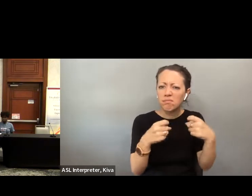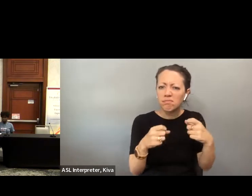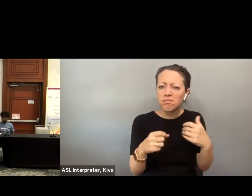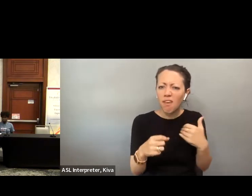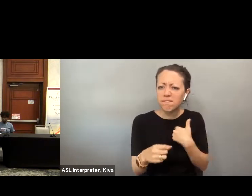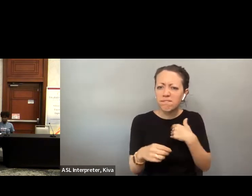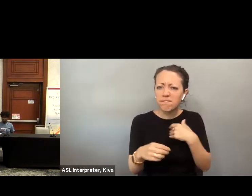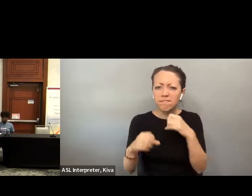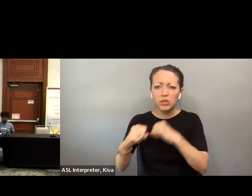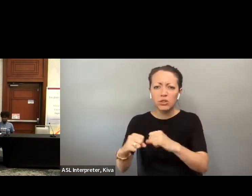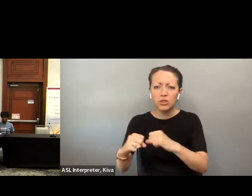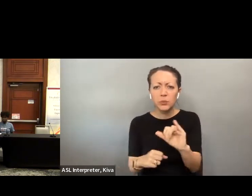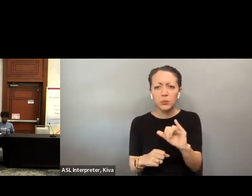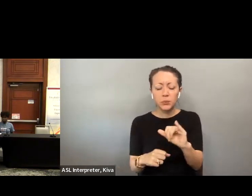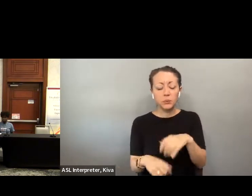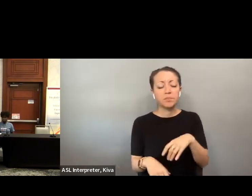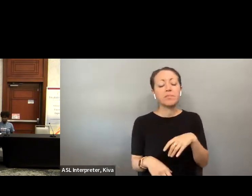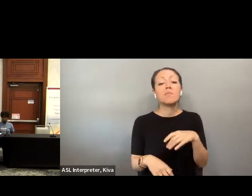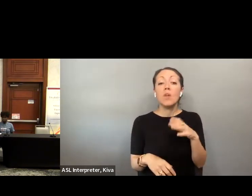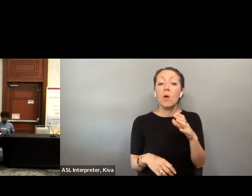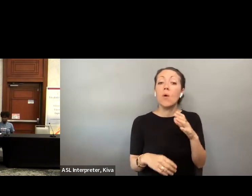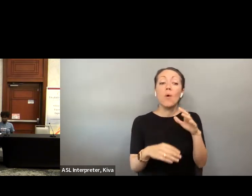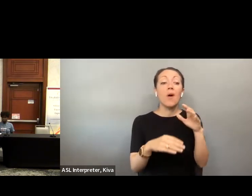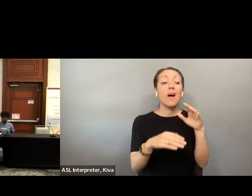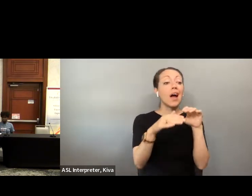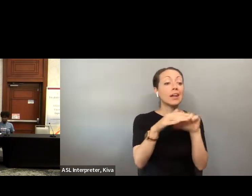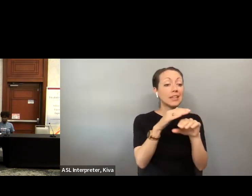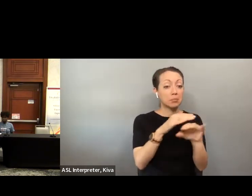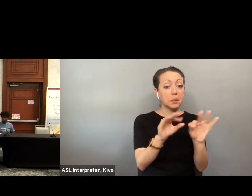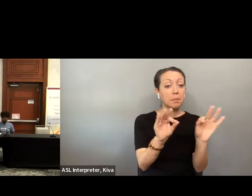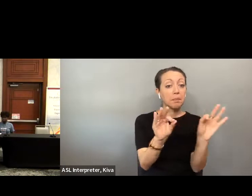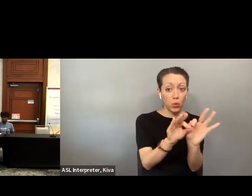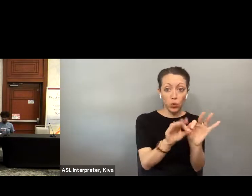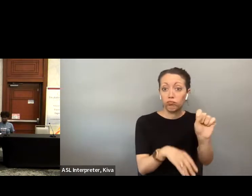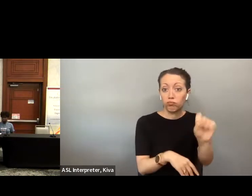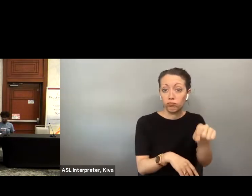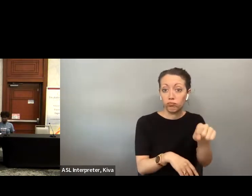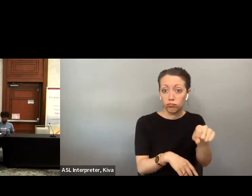but also the same level of verification that your ballot was properly returned to the election office and counted. It about delivery, and return, but also the same level of verification that your ballot was properly returned to the election office and counted, and so that is sort of the bar that we need to establish is not only do we need to have an accessible ballot return.